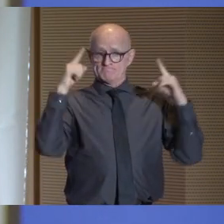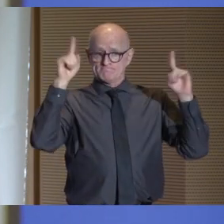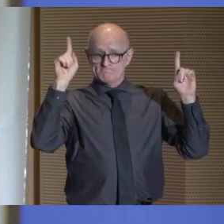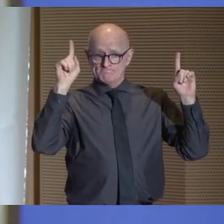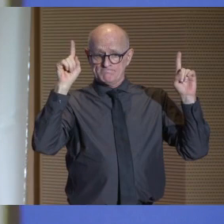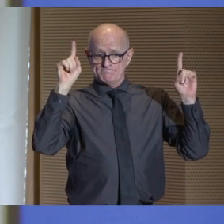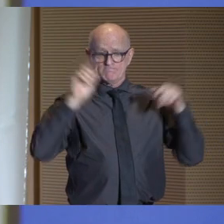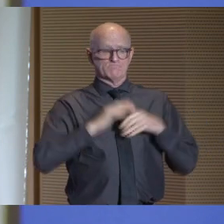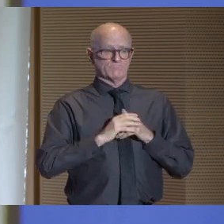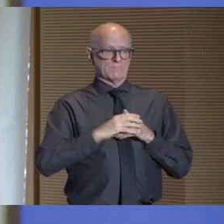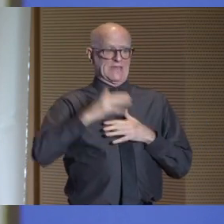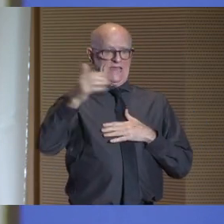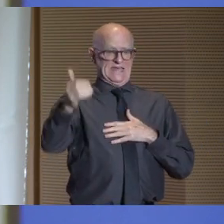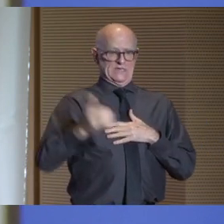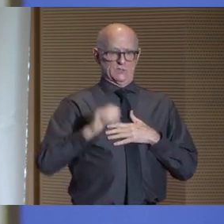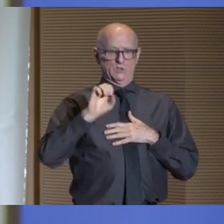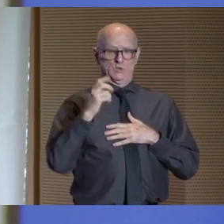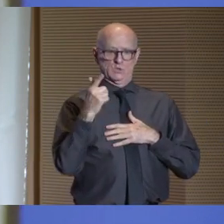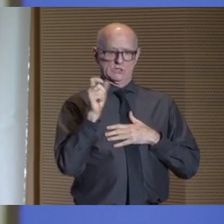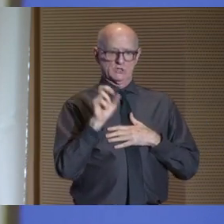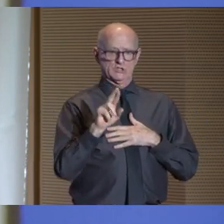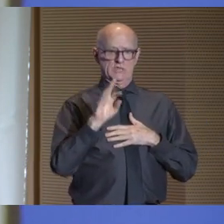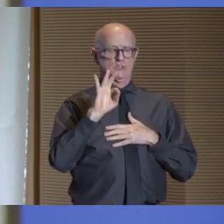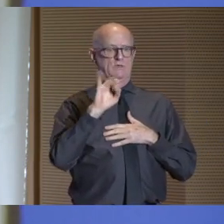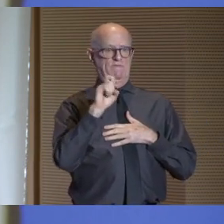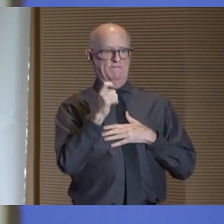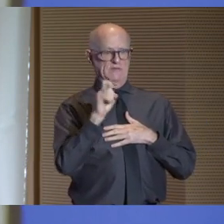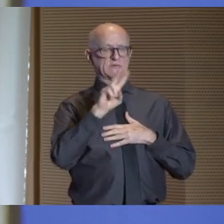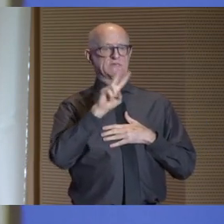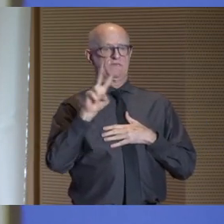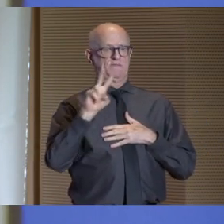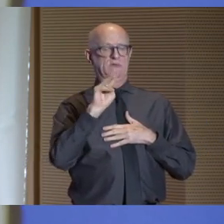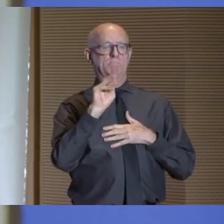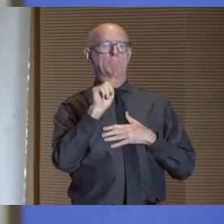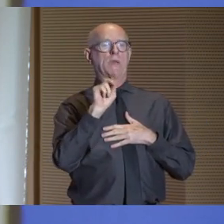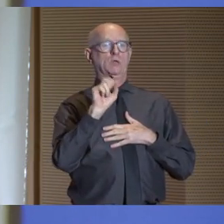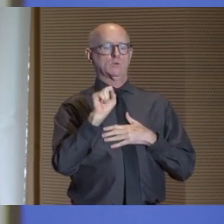Introducing Chancellor Félix V. Matos Rodríguez,